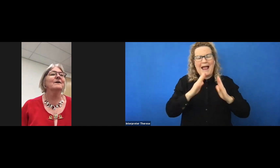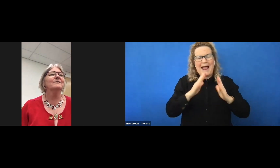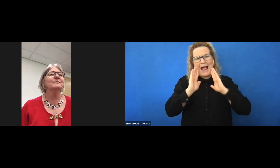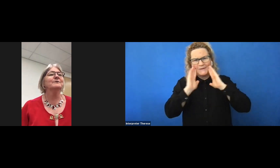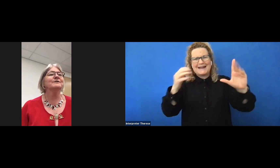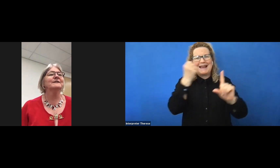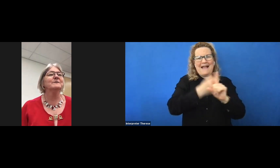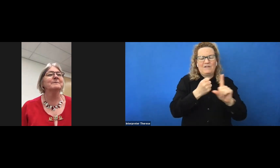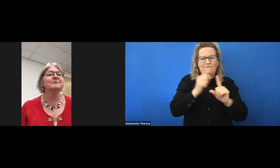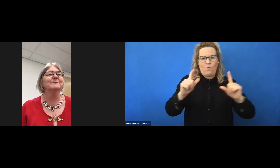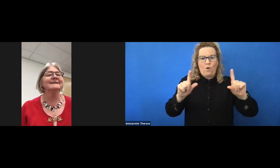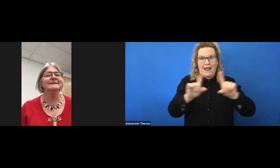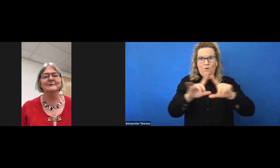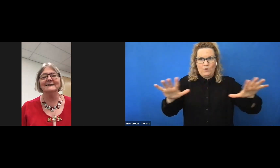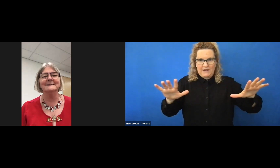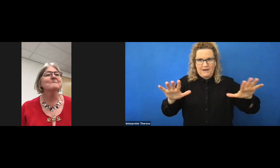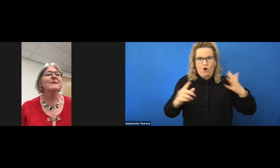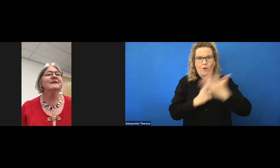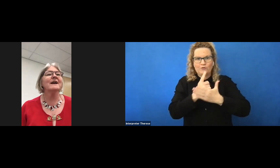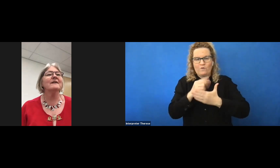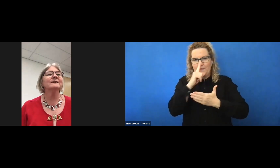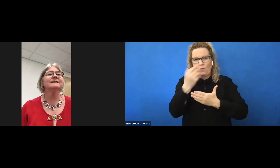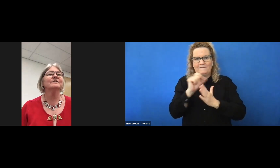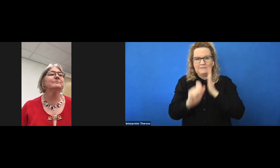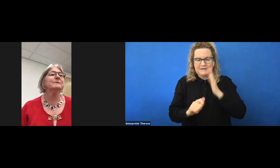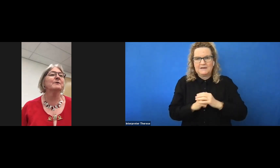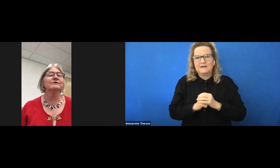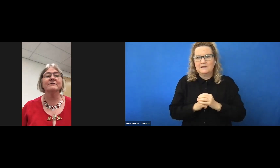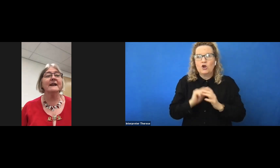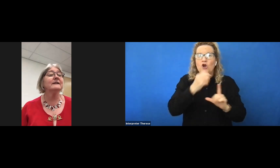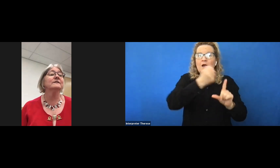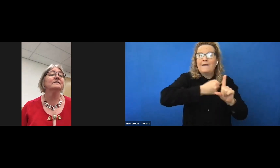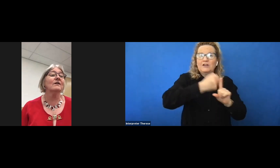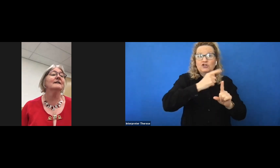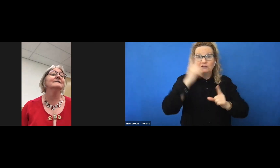of opportunity for people with disability. In her advocacy she’s been both creative and tireless